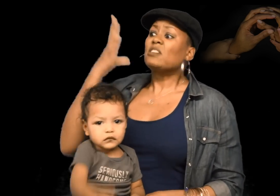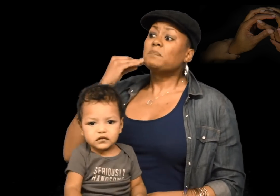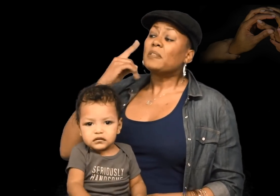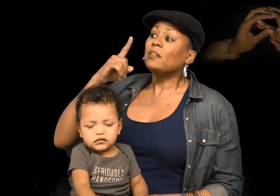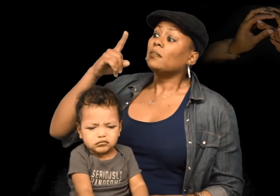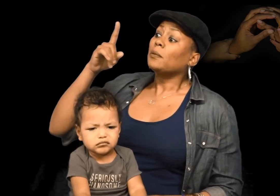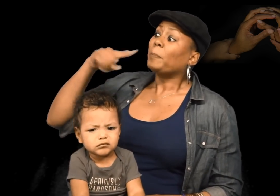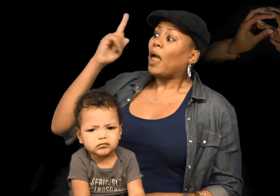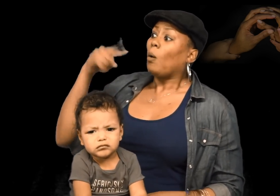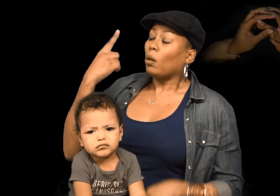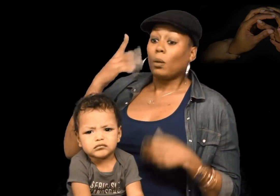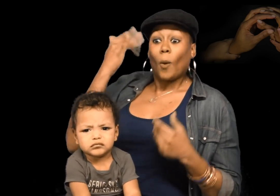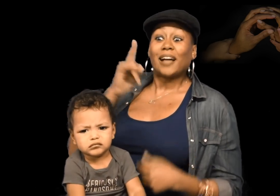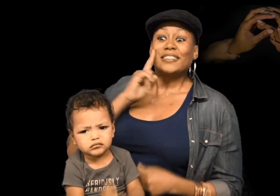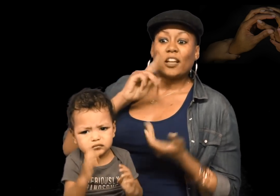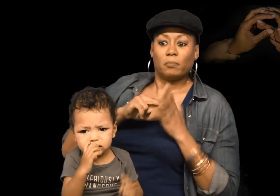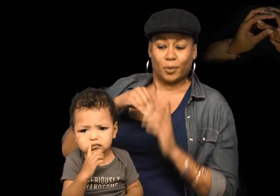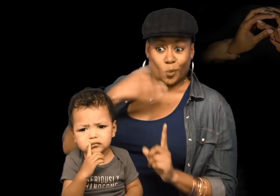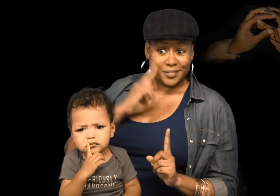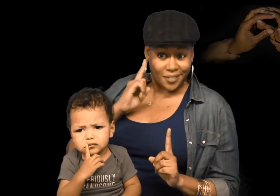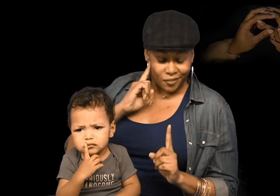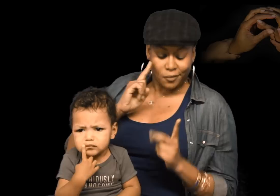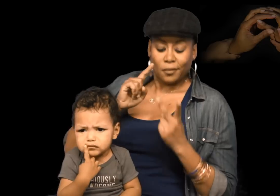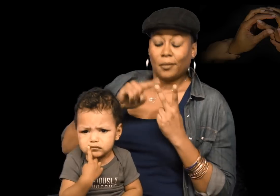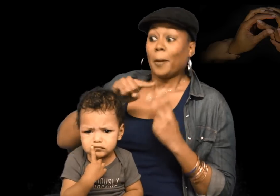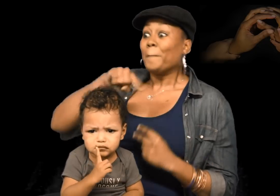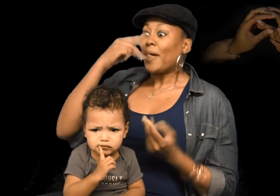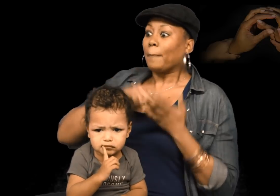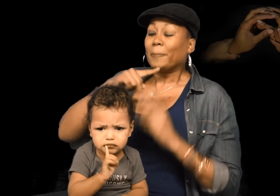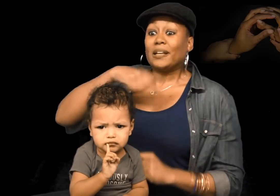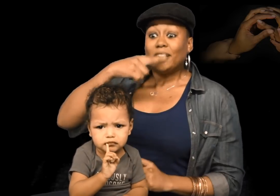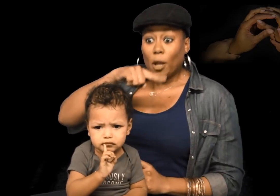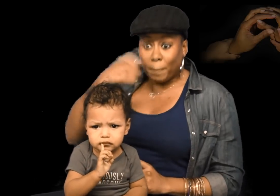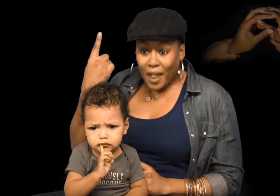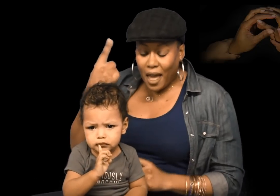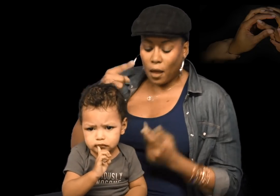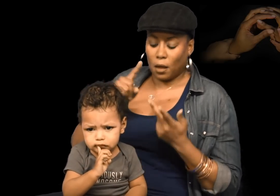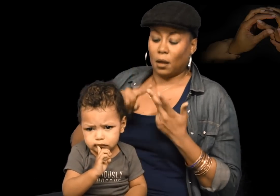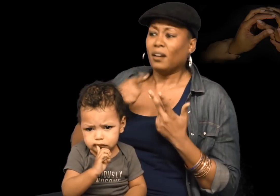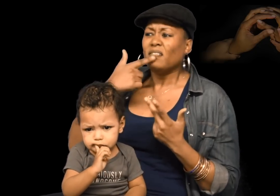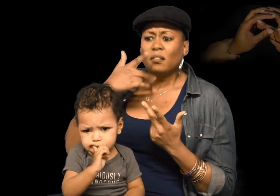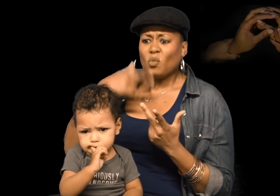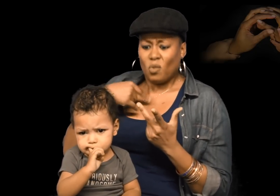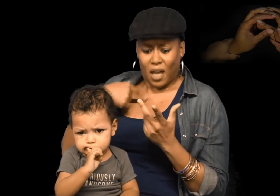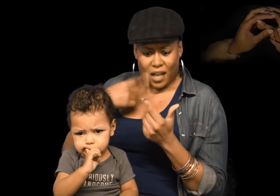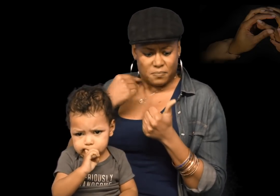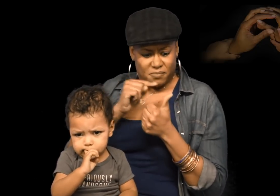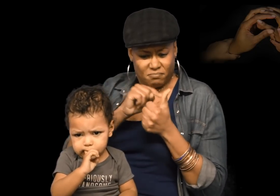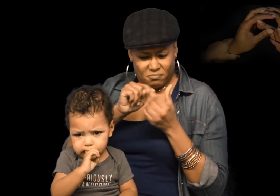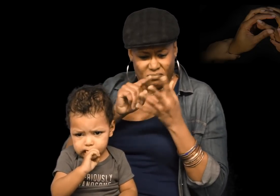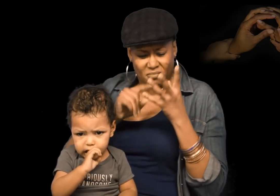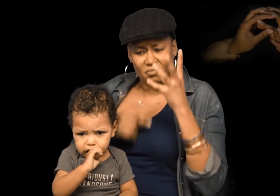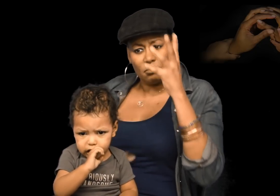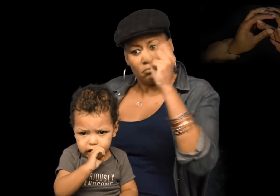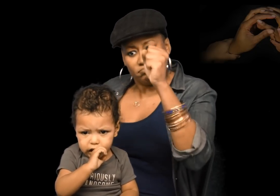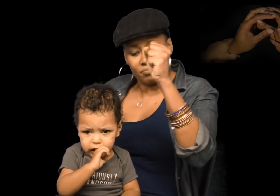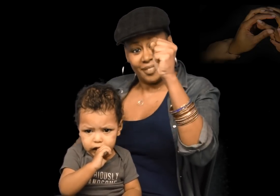And I’ve never experienced the world as Black only. Why? Because Deaf usually means White Deaf. And among Black people hearing people are centered, and so on.